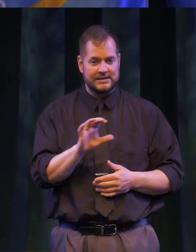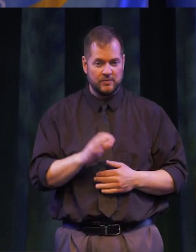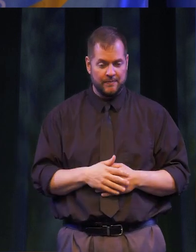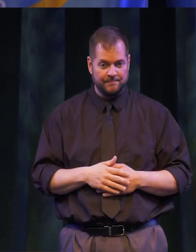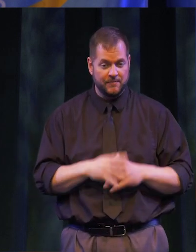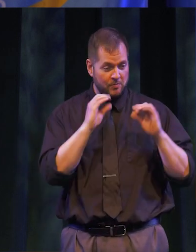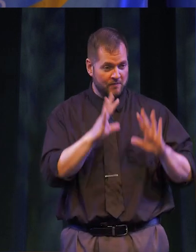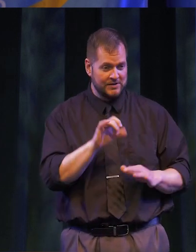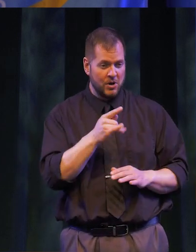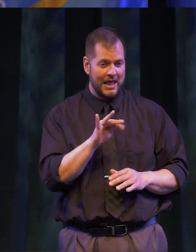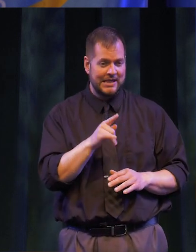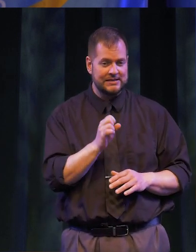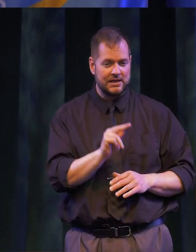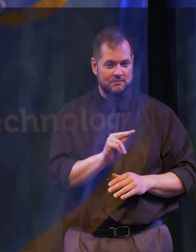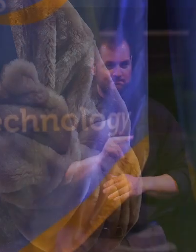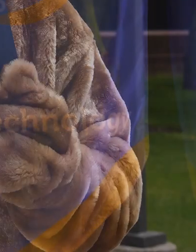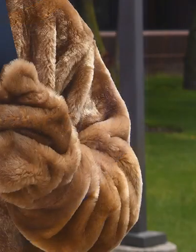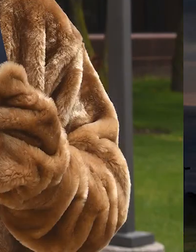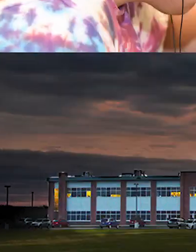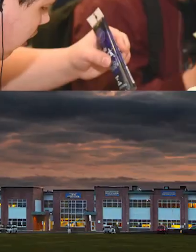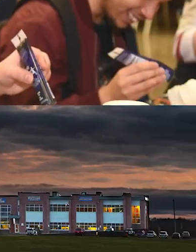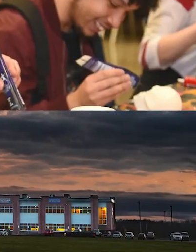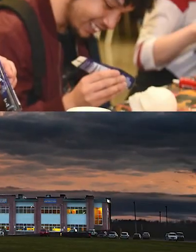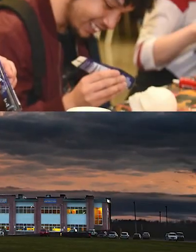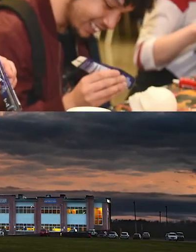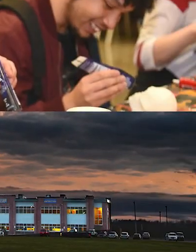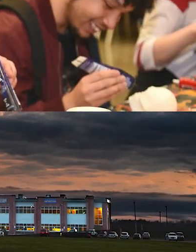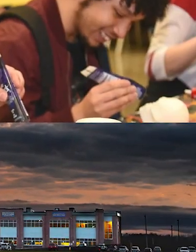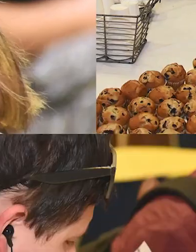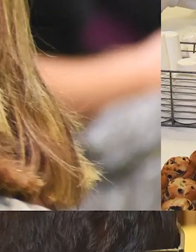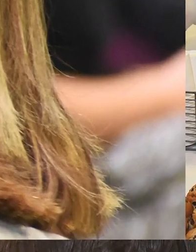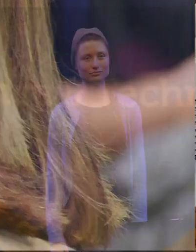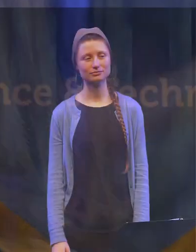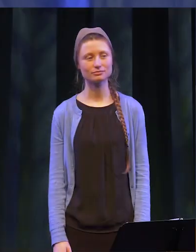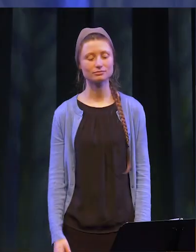COLLEGE FACULTY. PROFESSOR ETHINGTON…